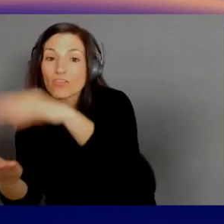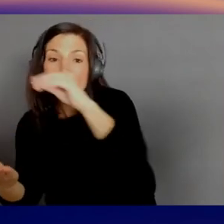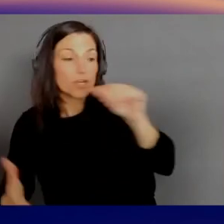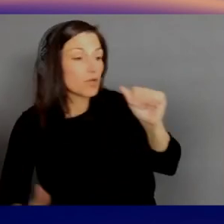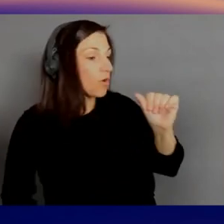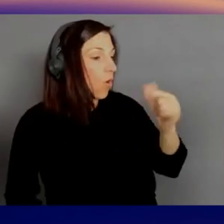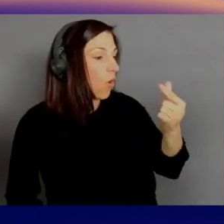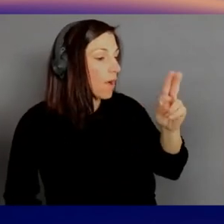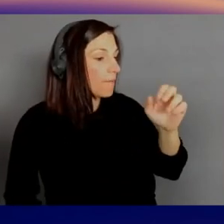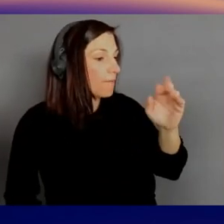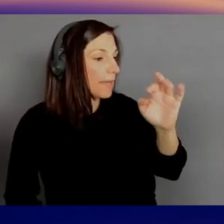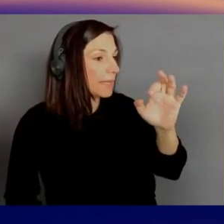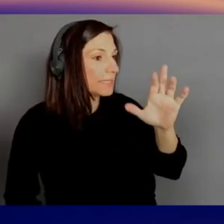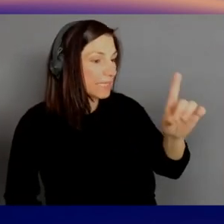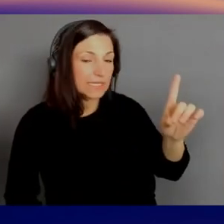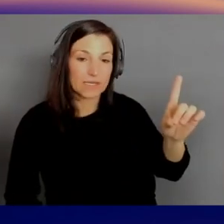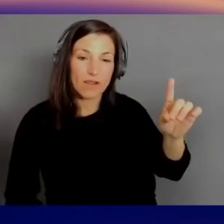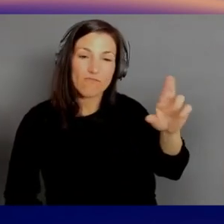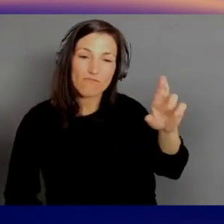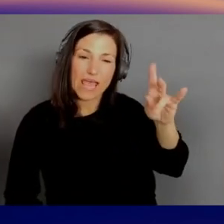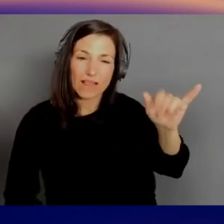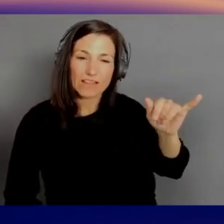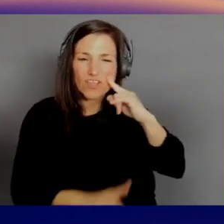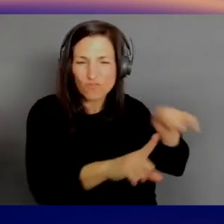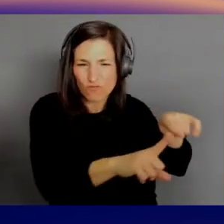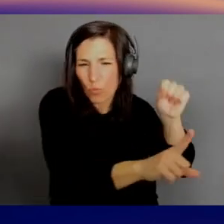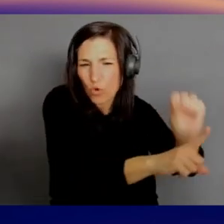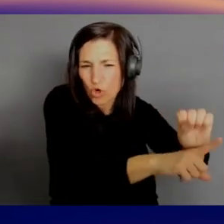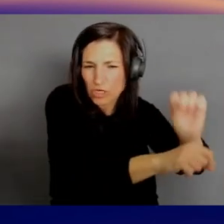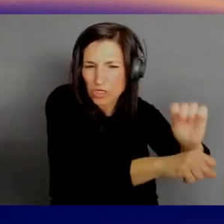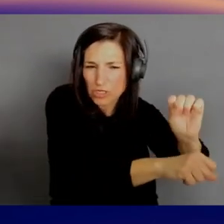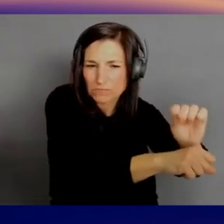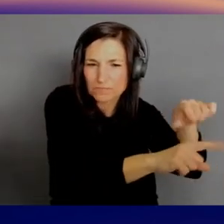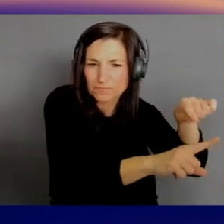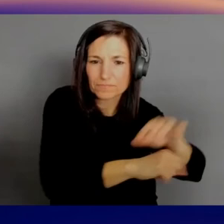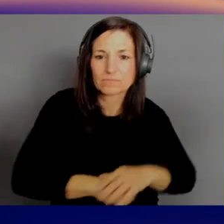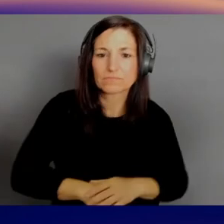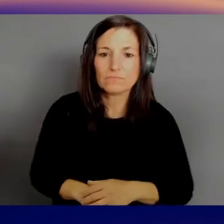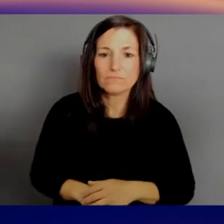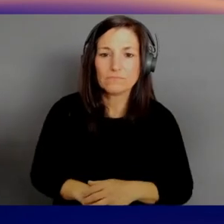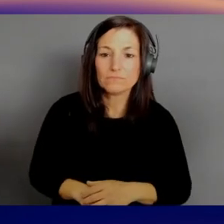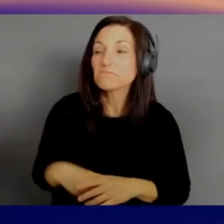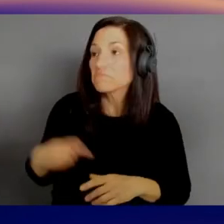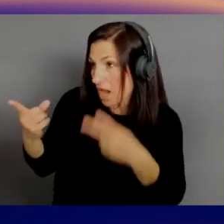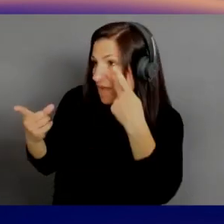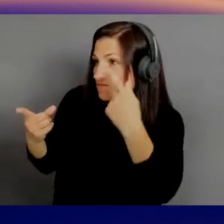Yeah, for example, I could see it used in training, in medical schools, for example. Oh yeah. - Yes.